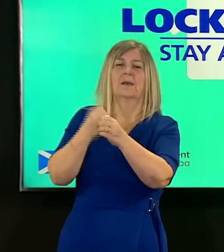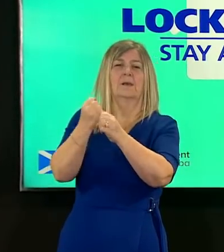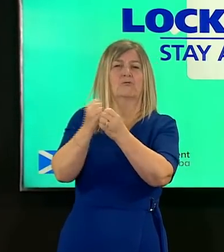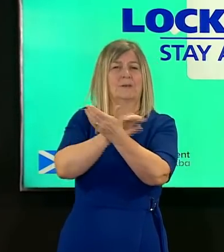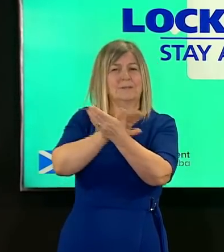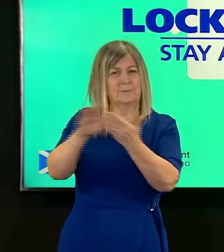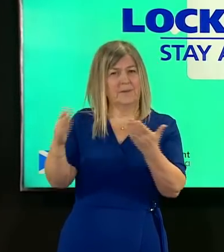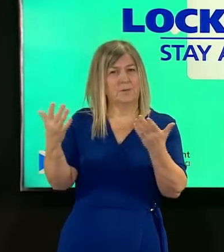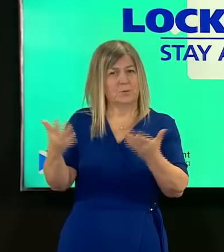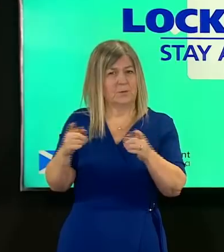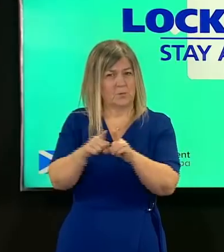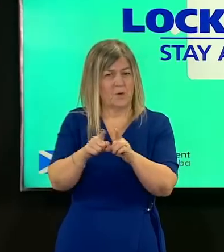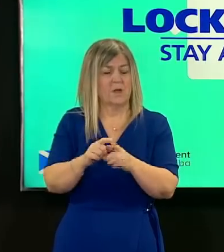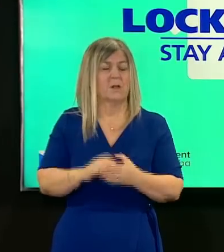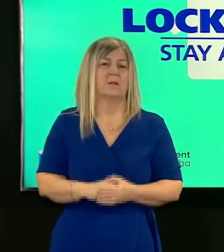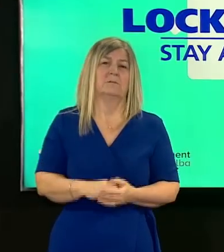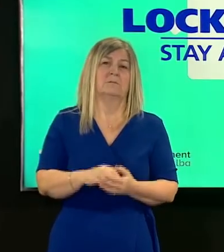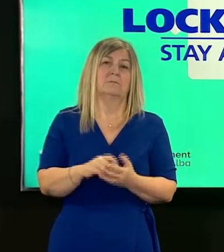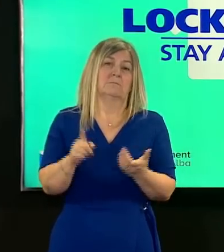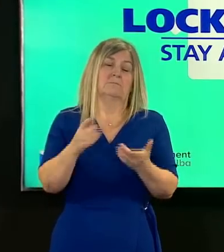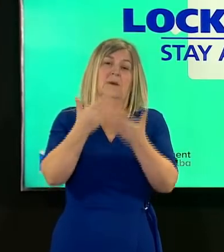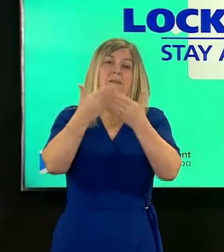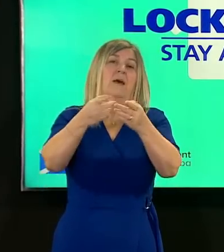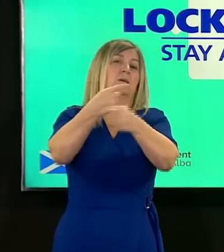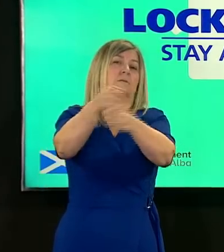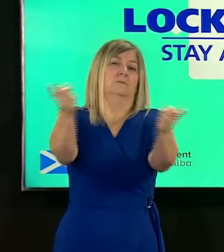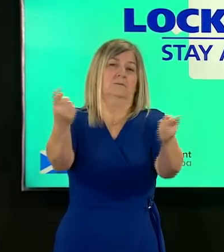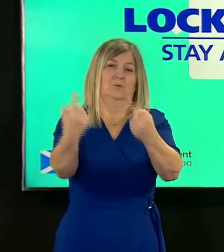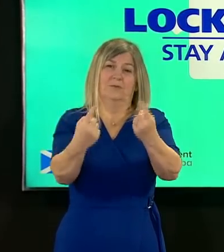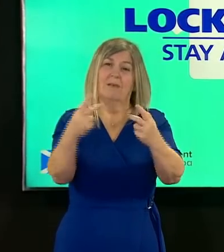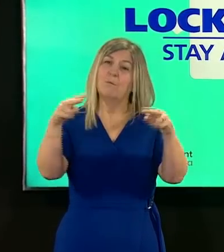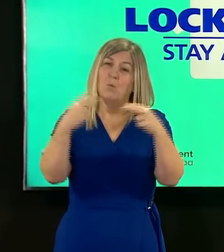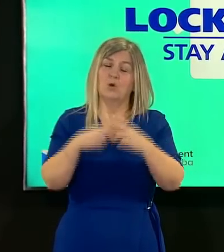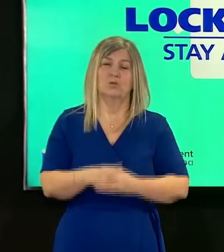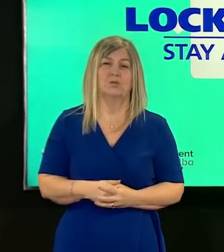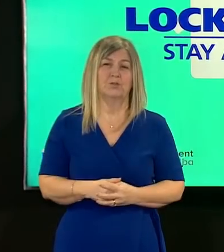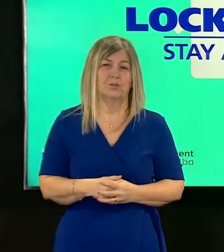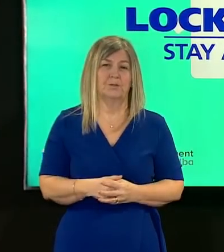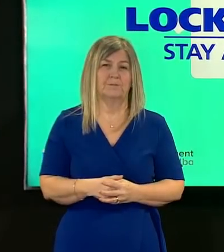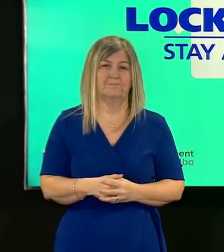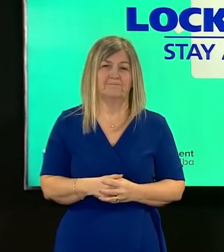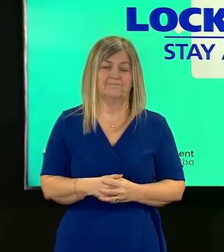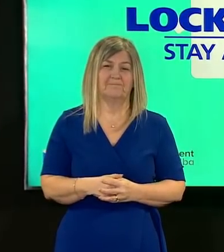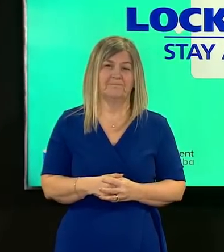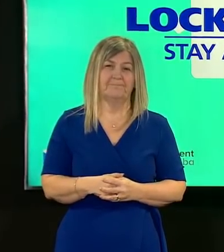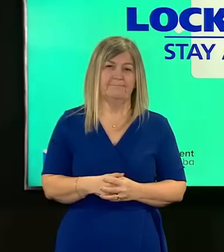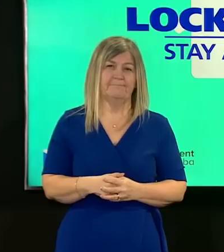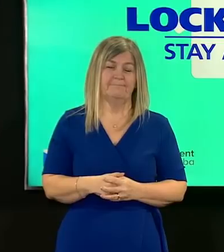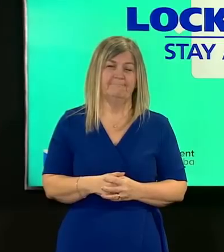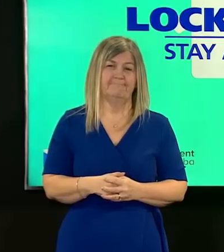me but most of all my thanks to all of you for taking the time yet again to tune in and join us